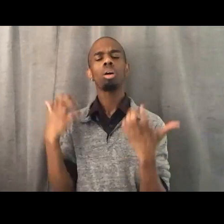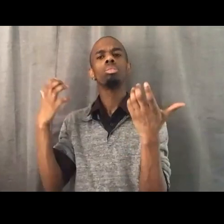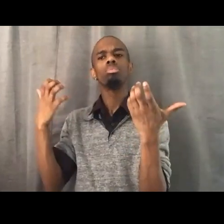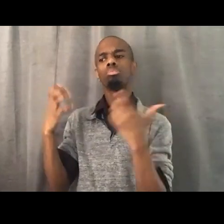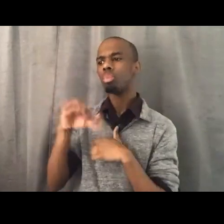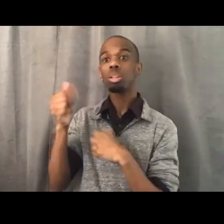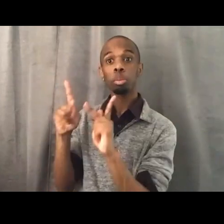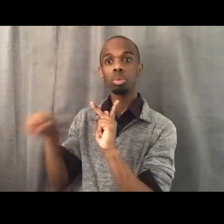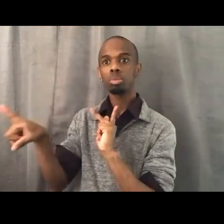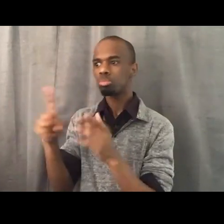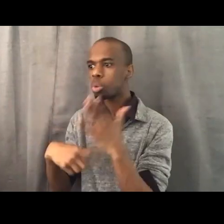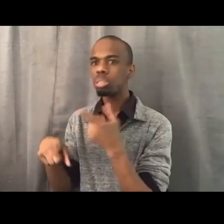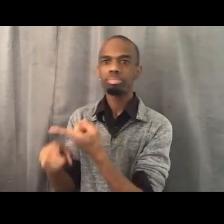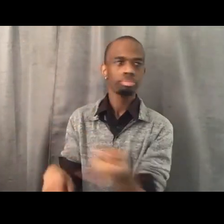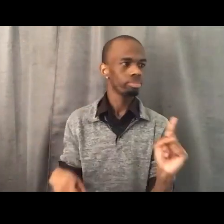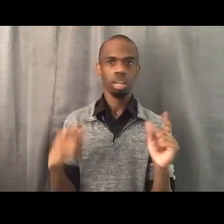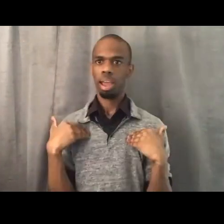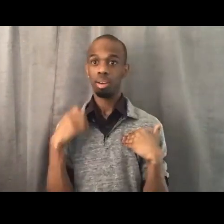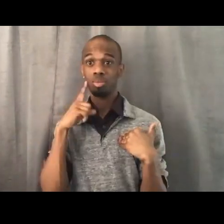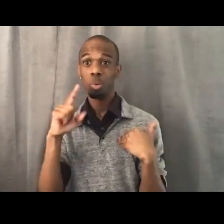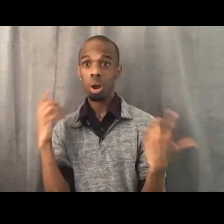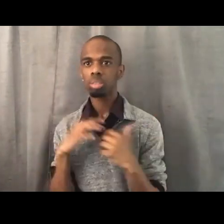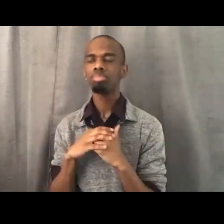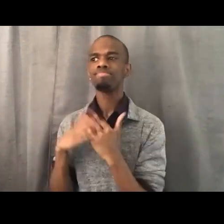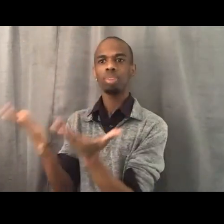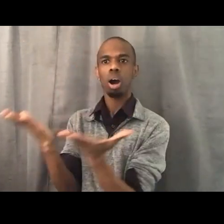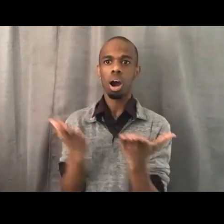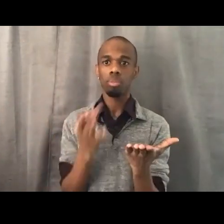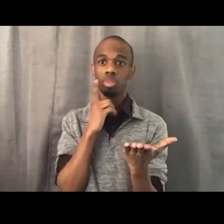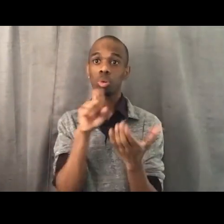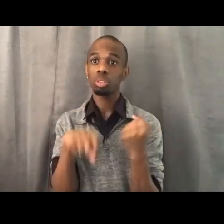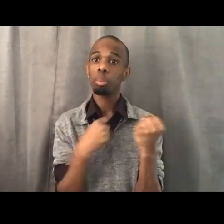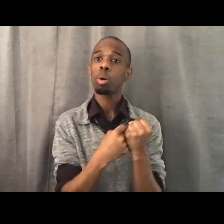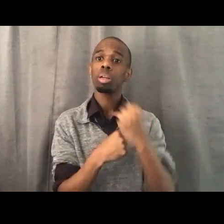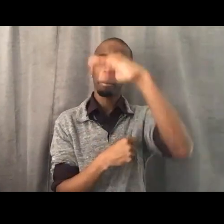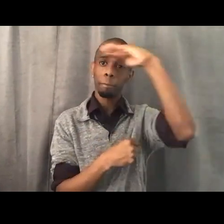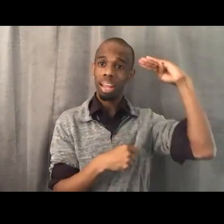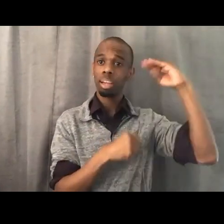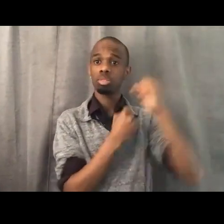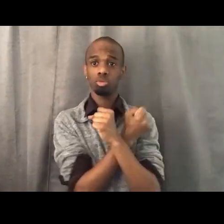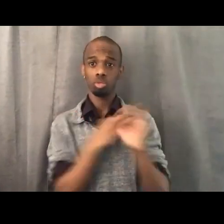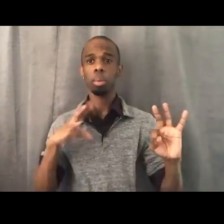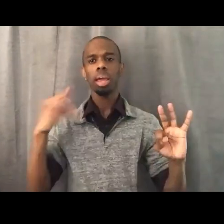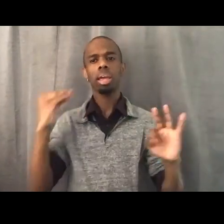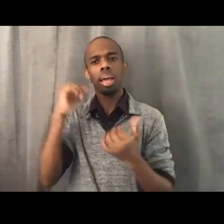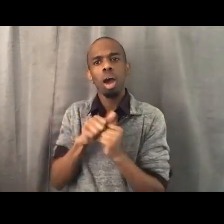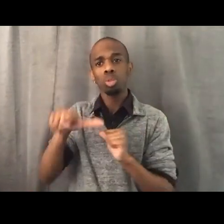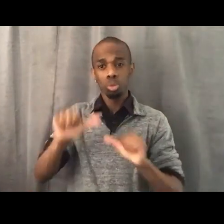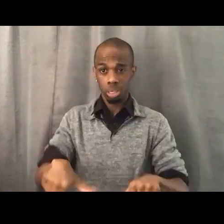to the struggle for Black freedom and how you can use those offerings to make Black Lives Matter.